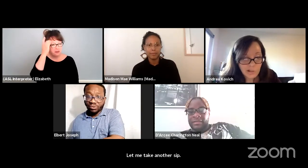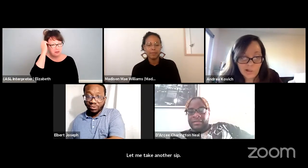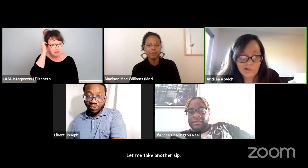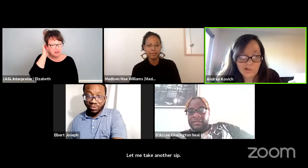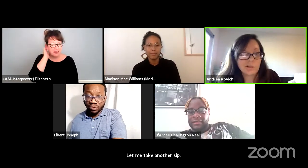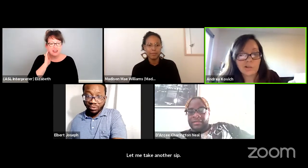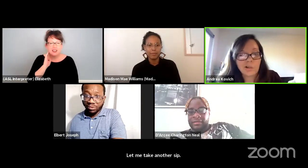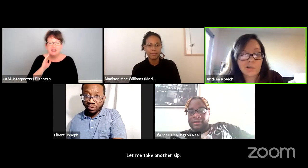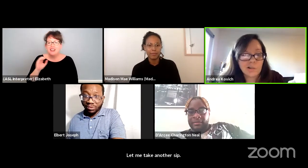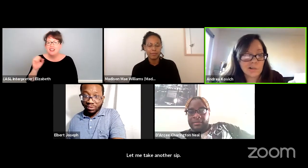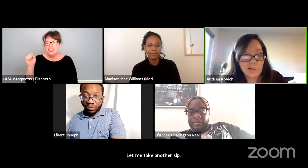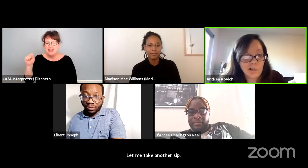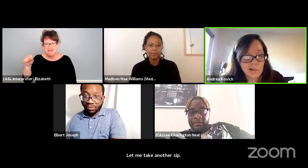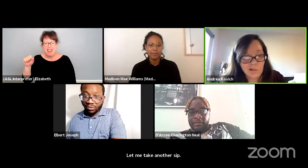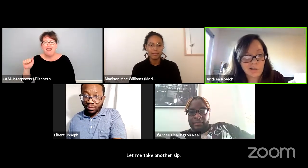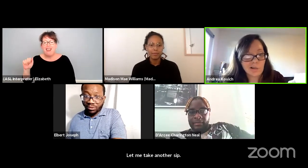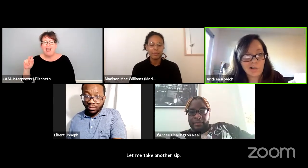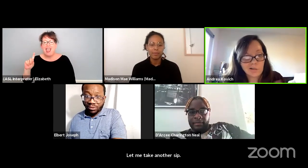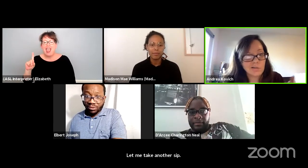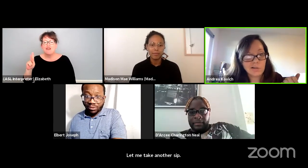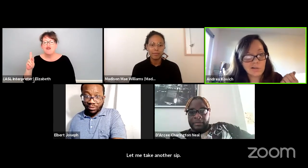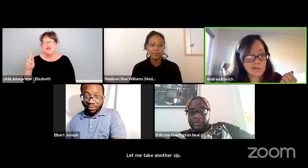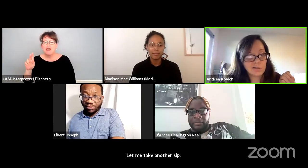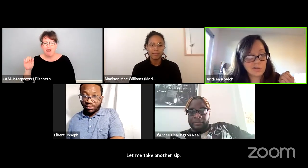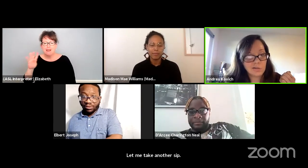Yeah, just like to say that, that is